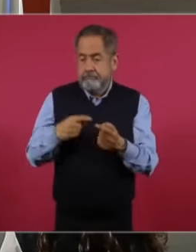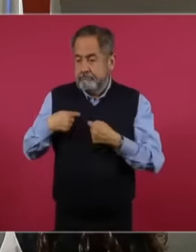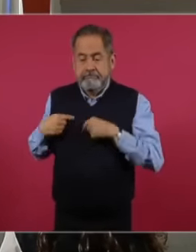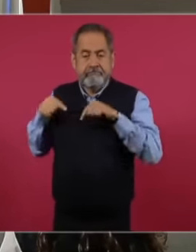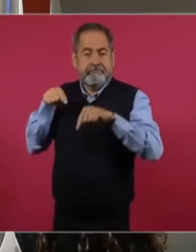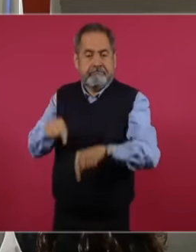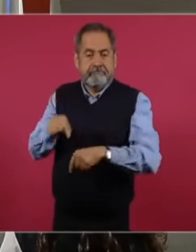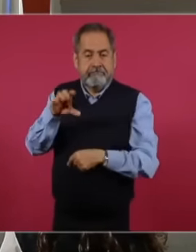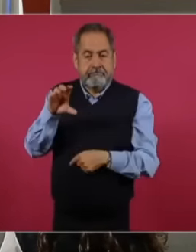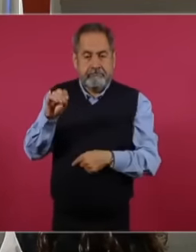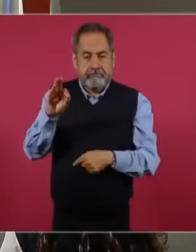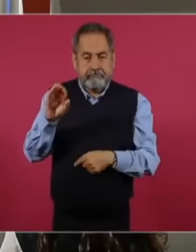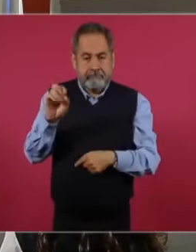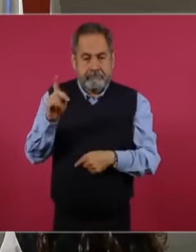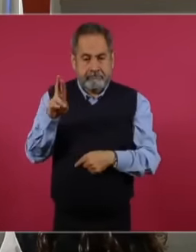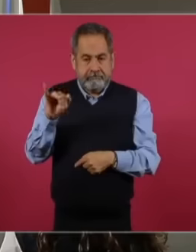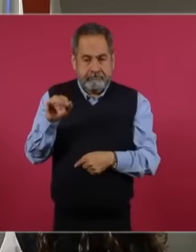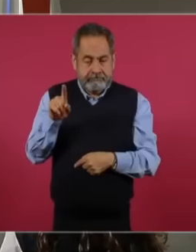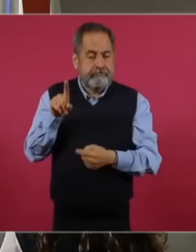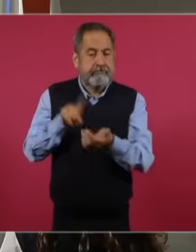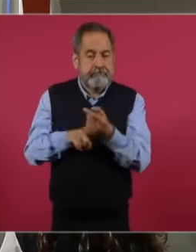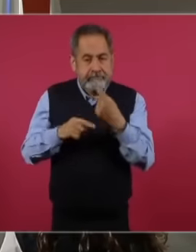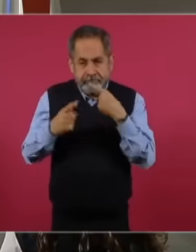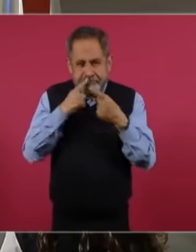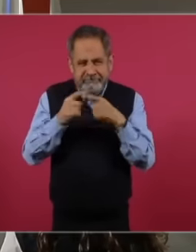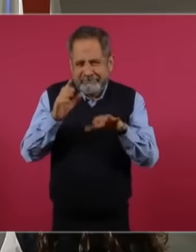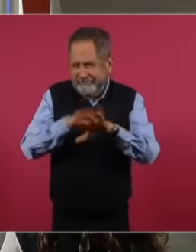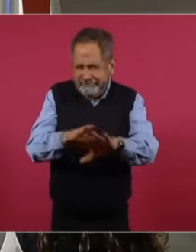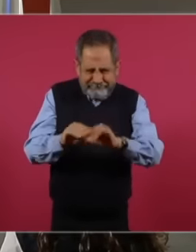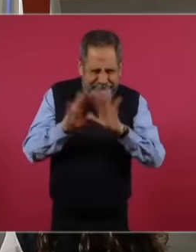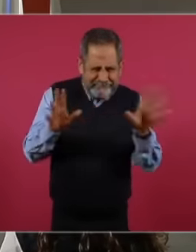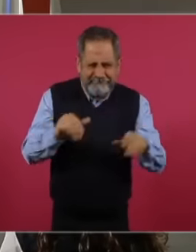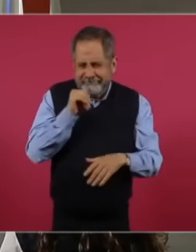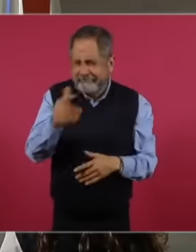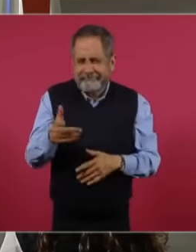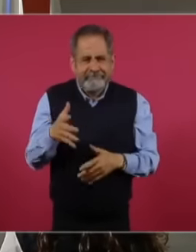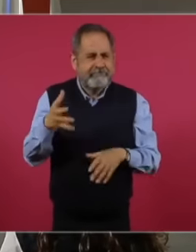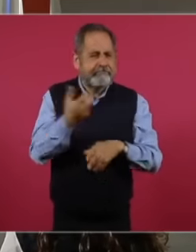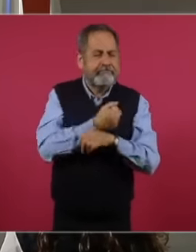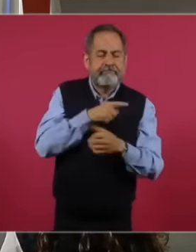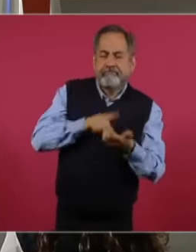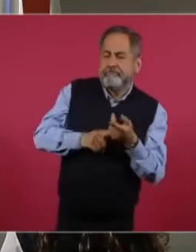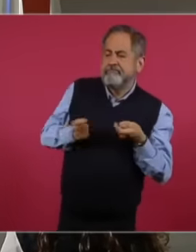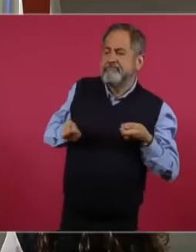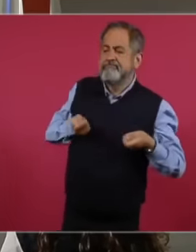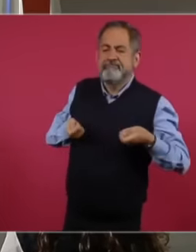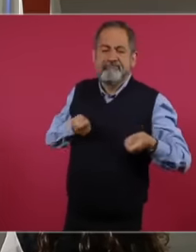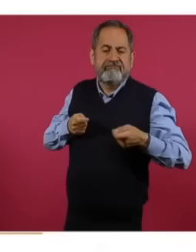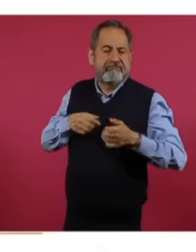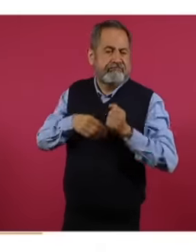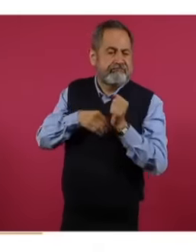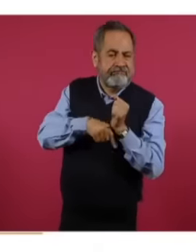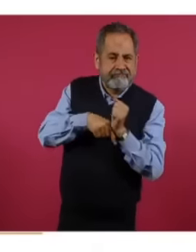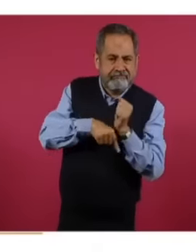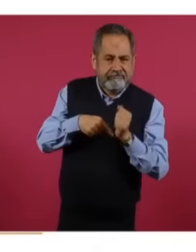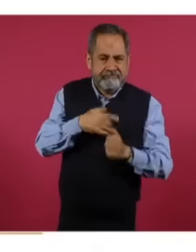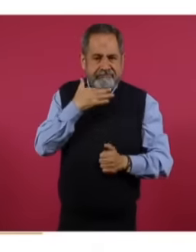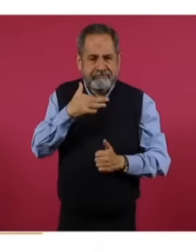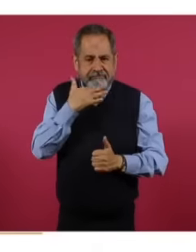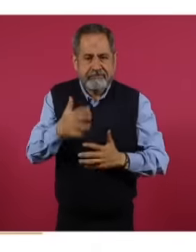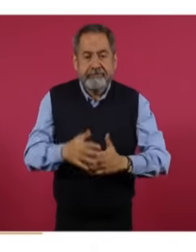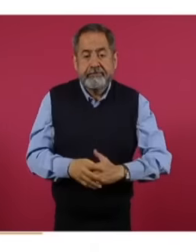we found an institution that was not very transparent and controlled by various interests. Since then we have